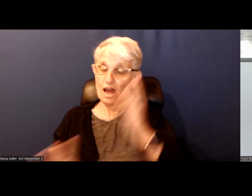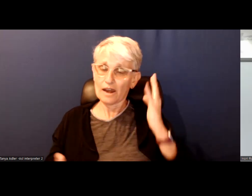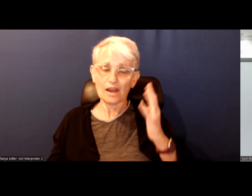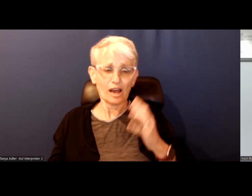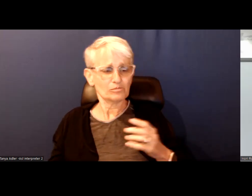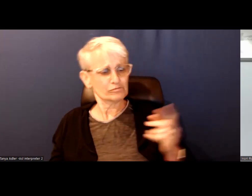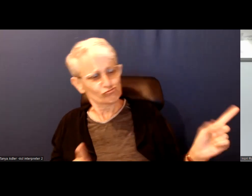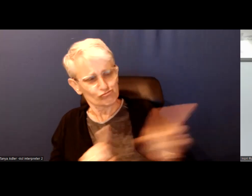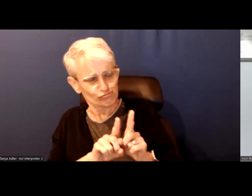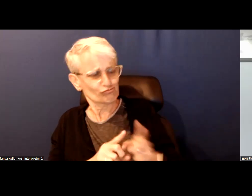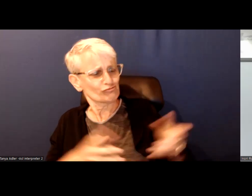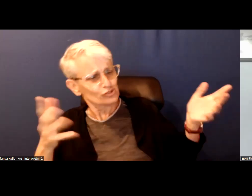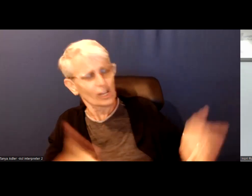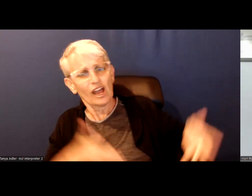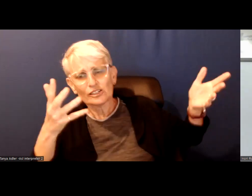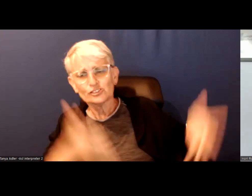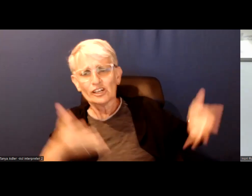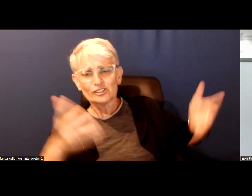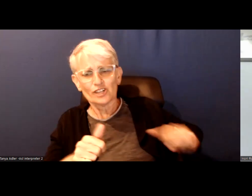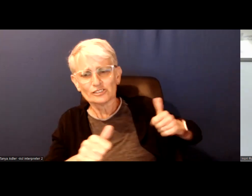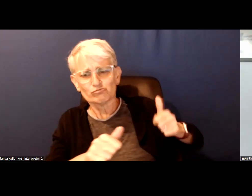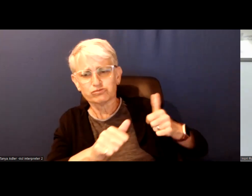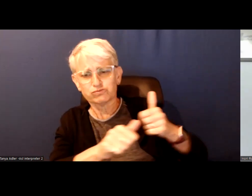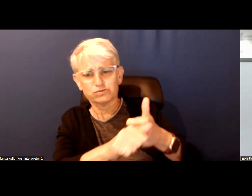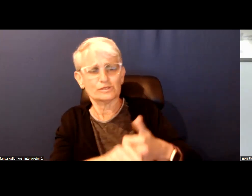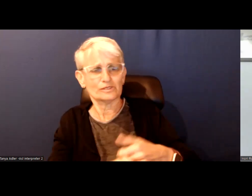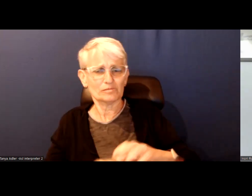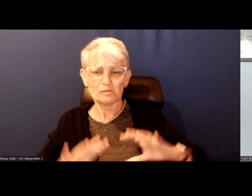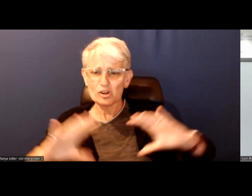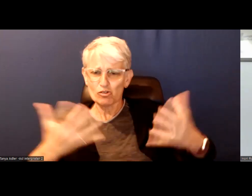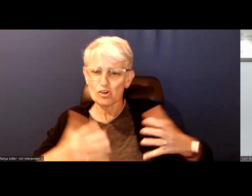Grab your friends you haven't talked to in a while, get a big group together and make it a party.